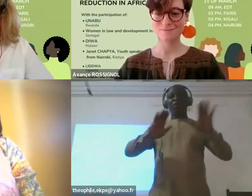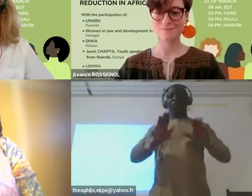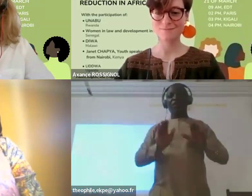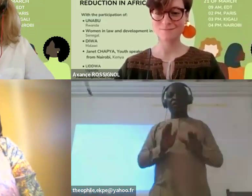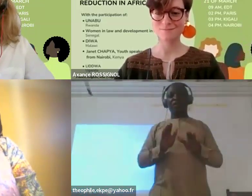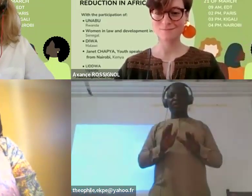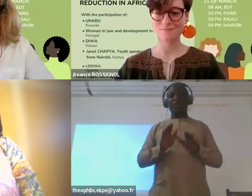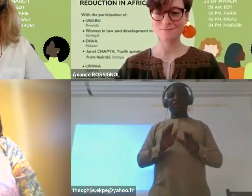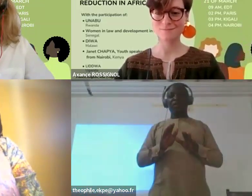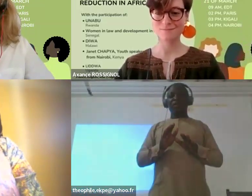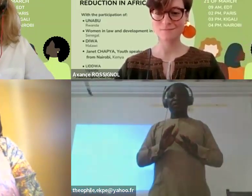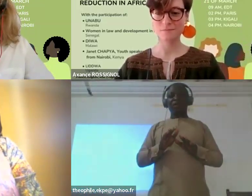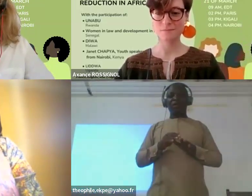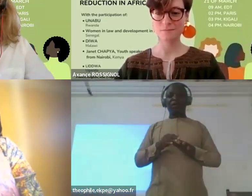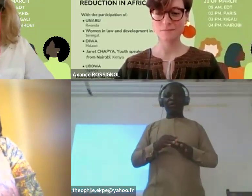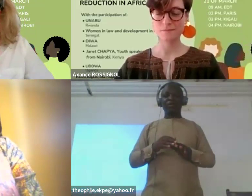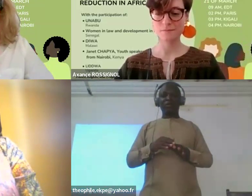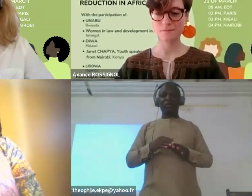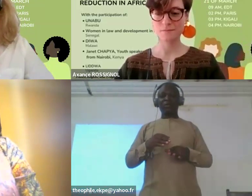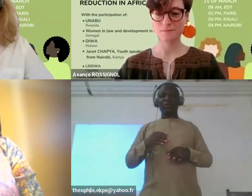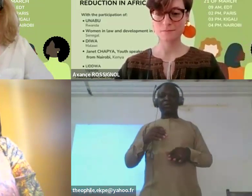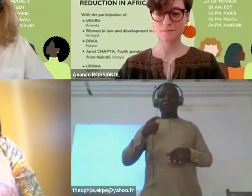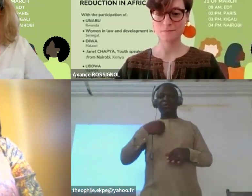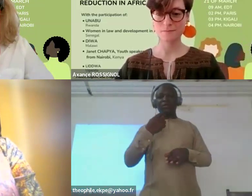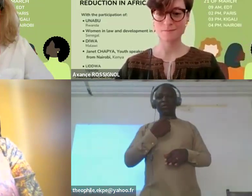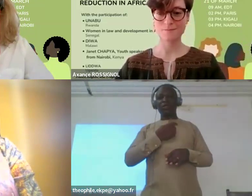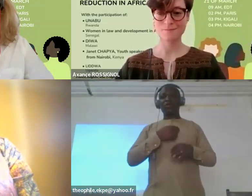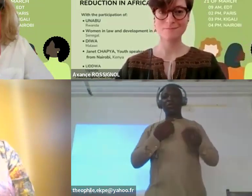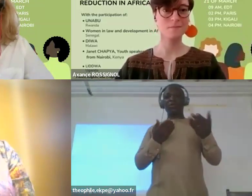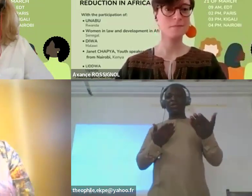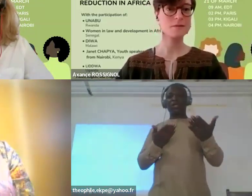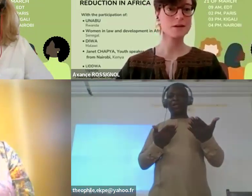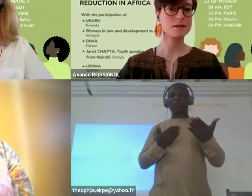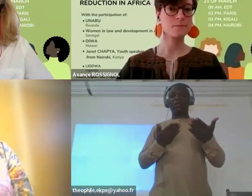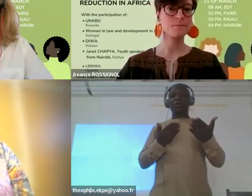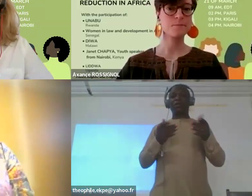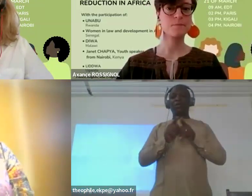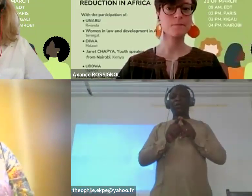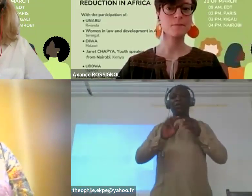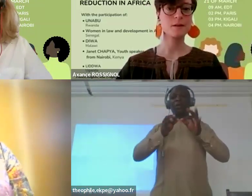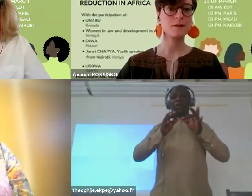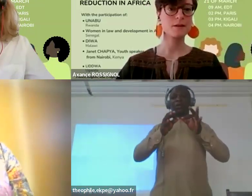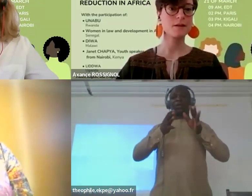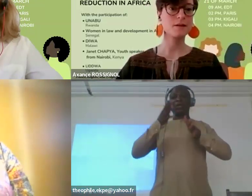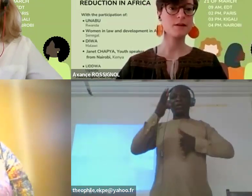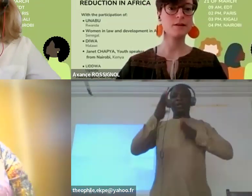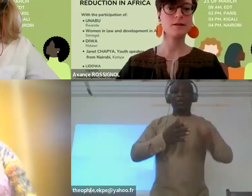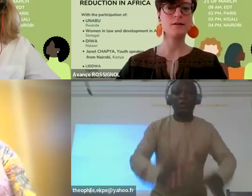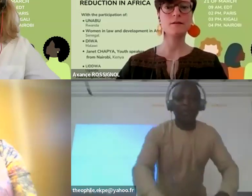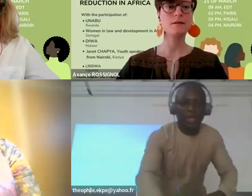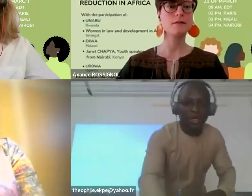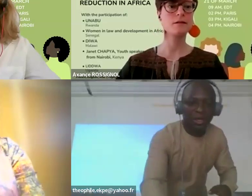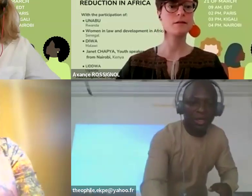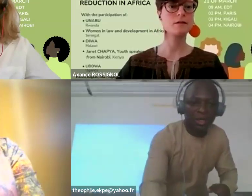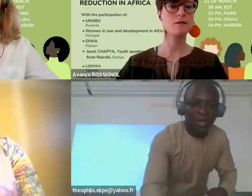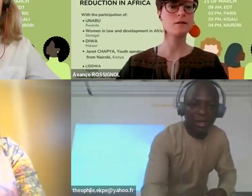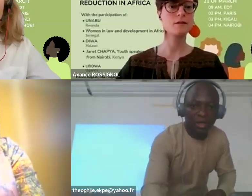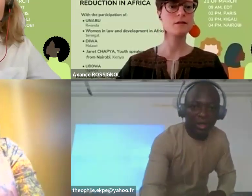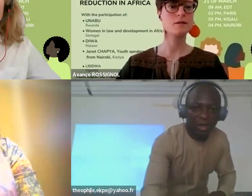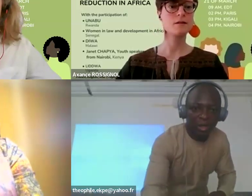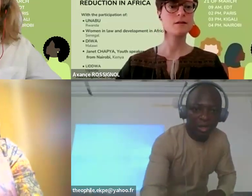We are expecting our Sign interpreter, there is a little technical issue